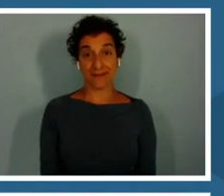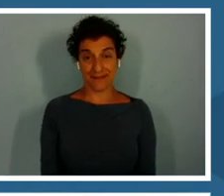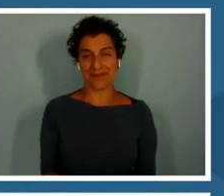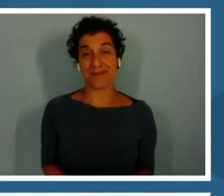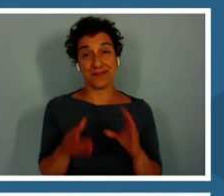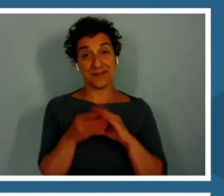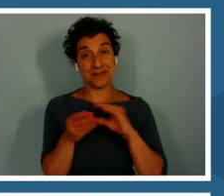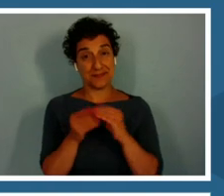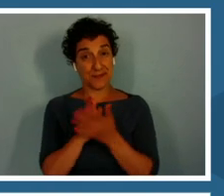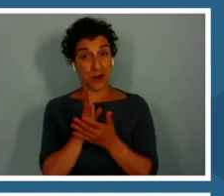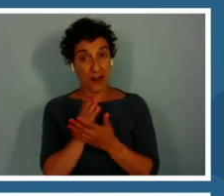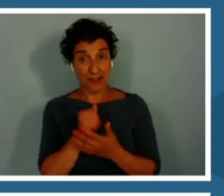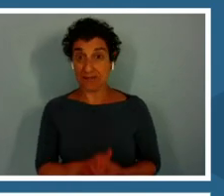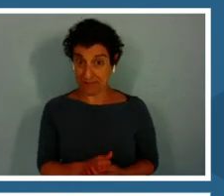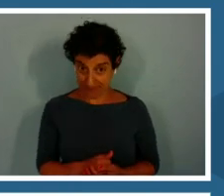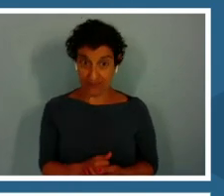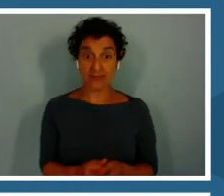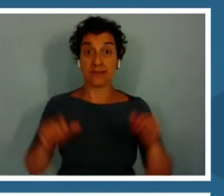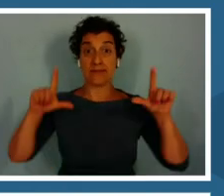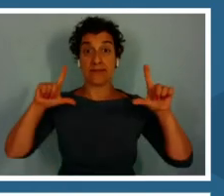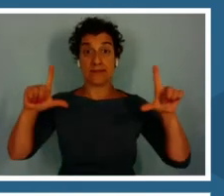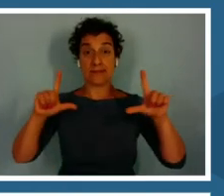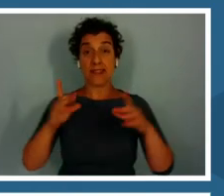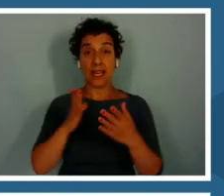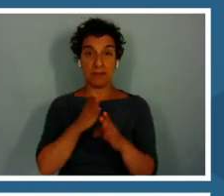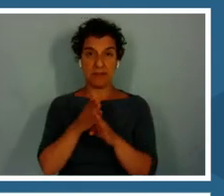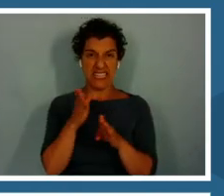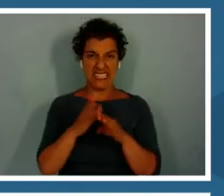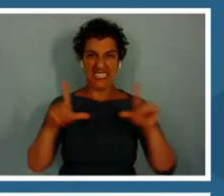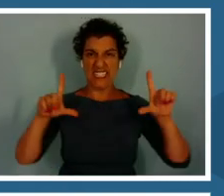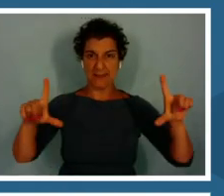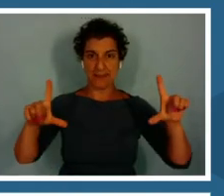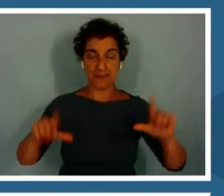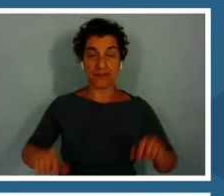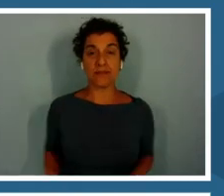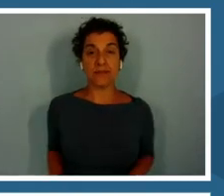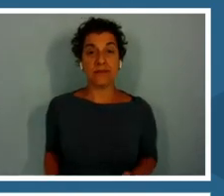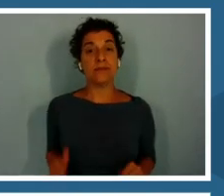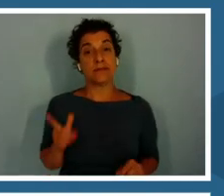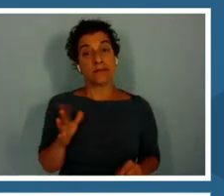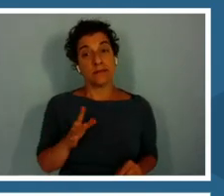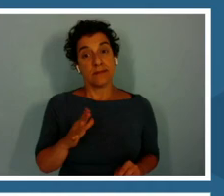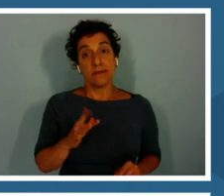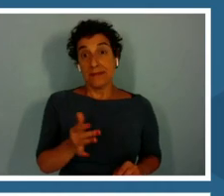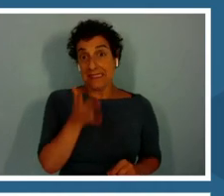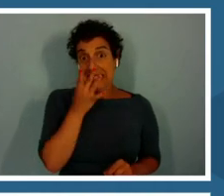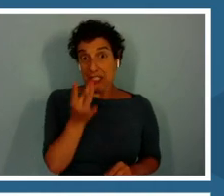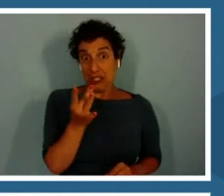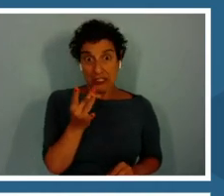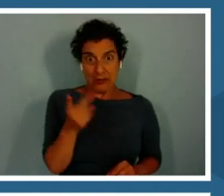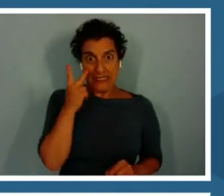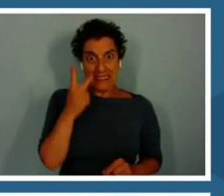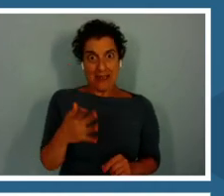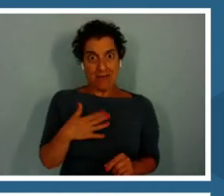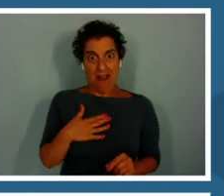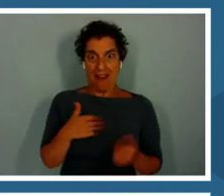Here we are in the main splash page. This one is really interesting for me to see my own evolution as a game designer.